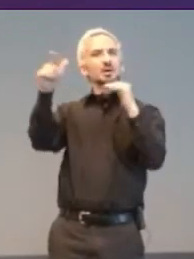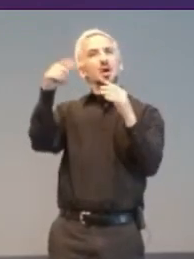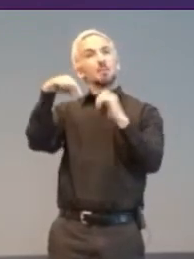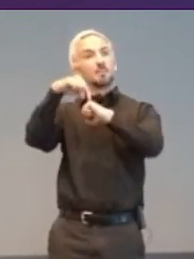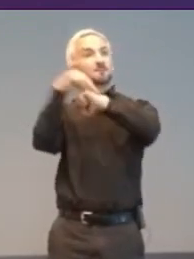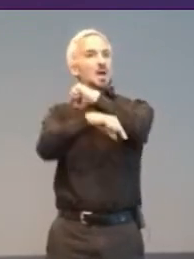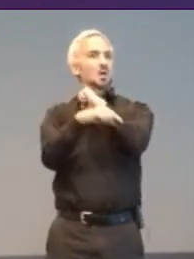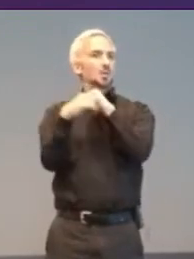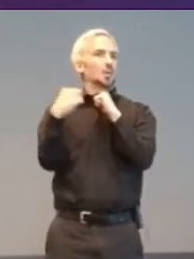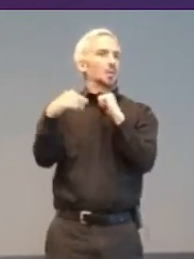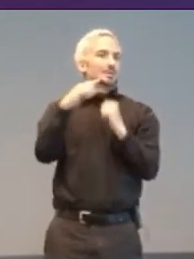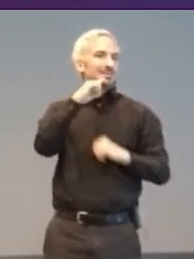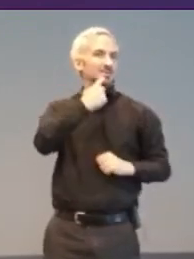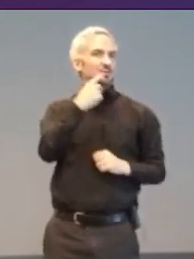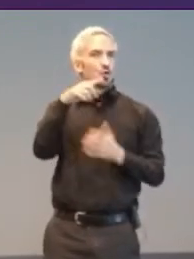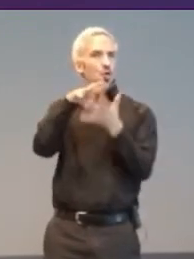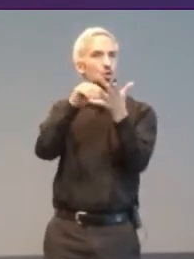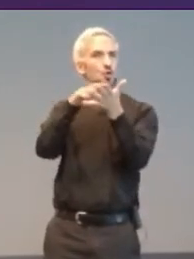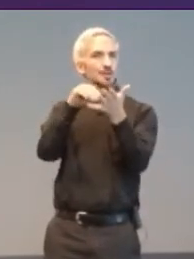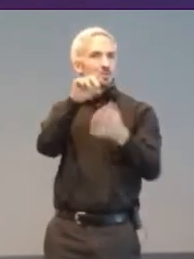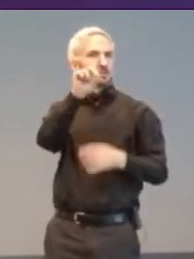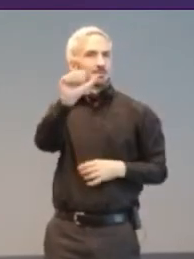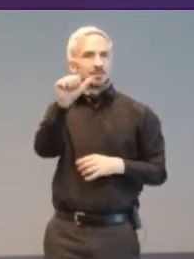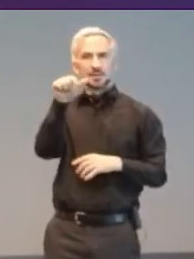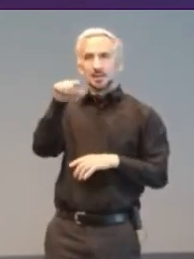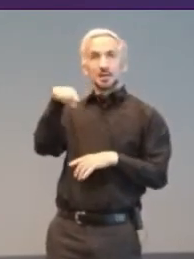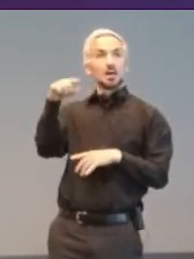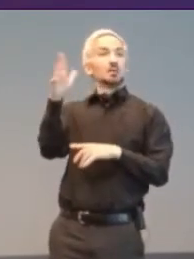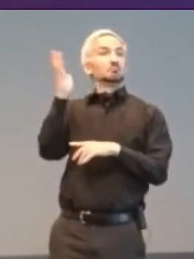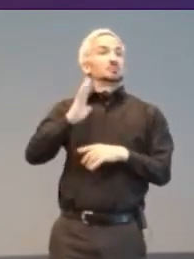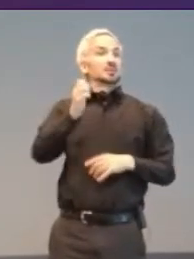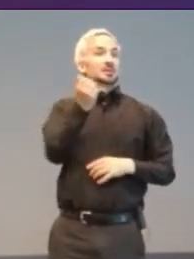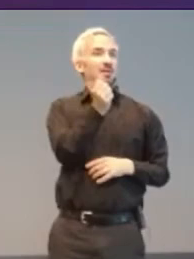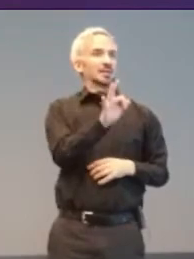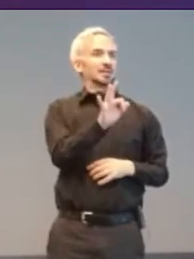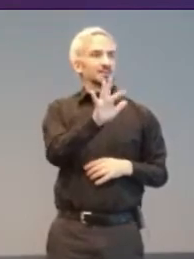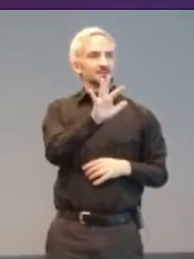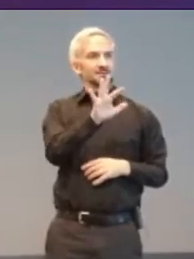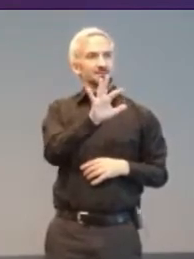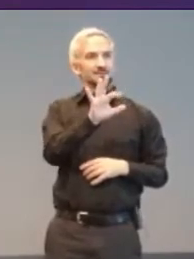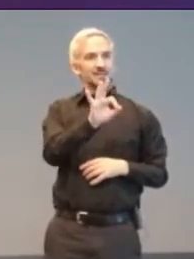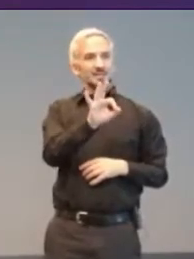Around 1995 we had immense freedom to try activities that people might respond to.